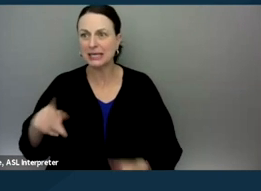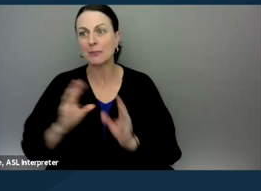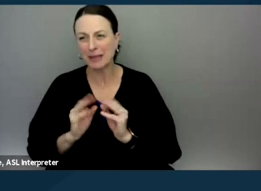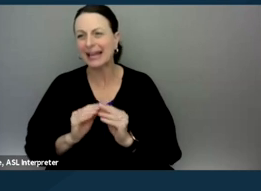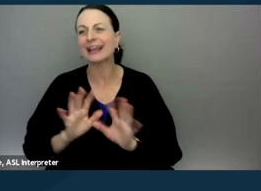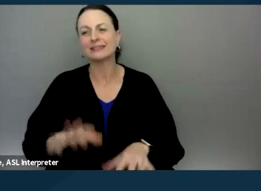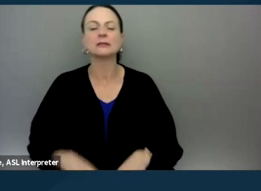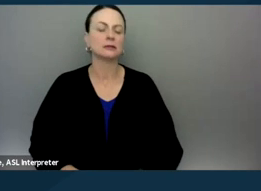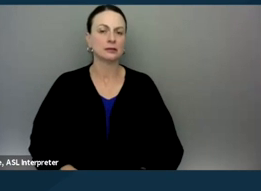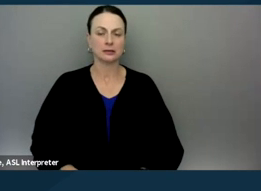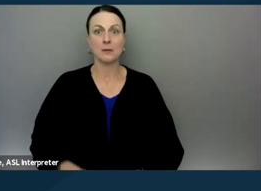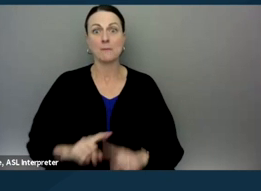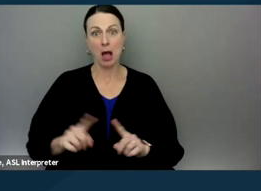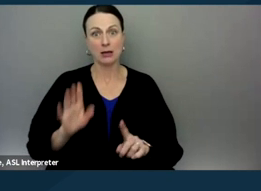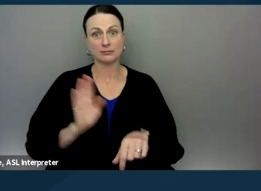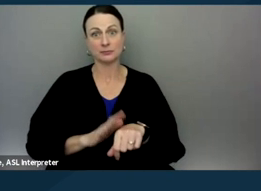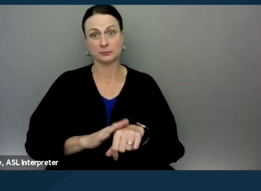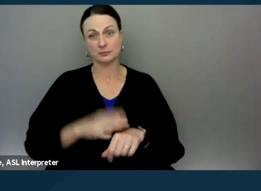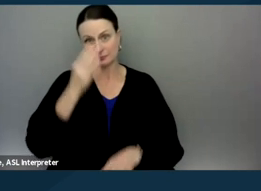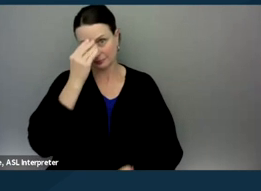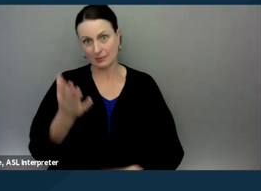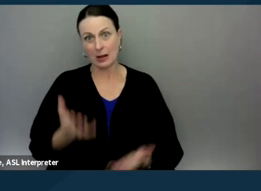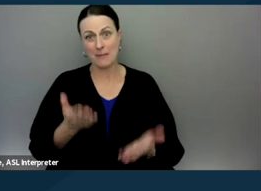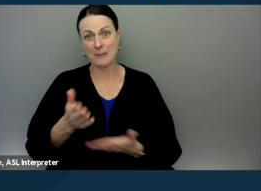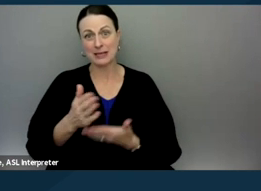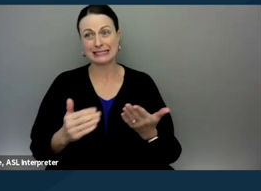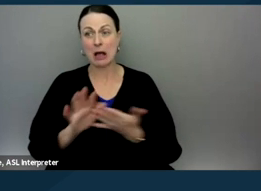I just want to say to everybody that there might be some ambiguity here